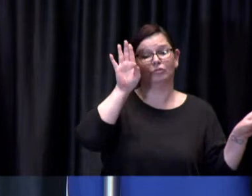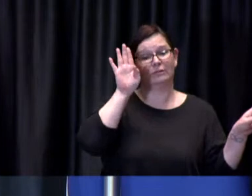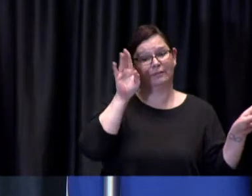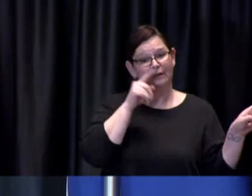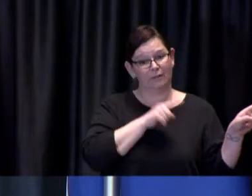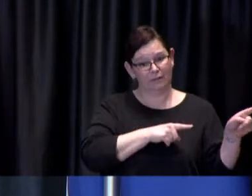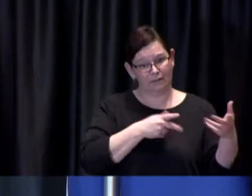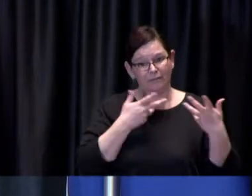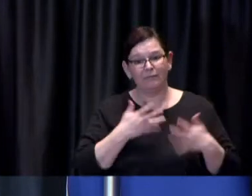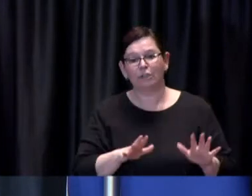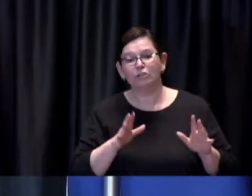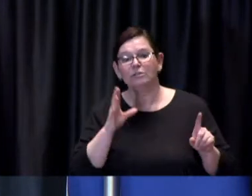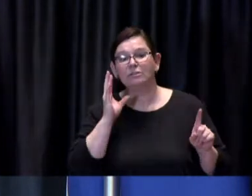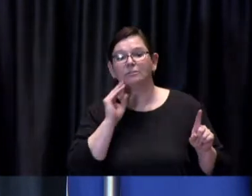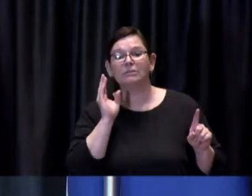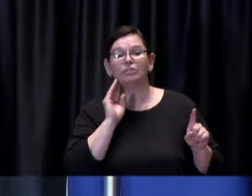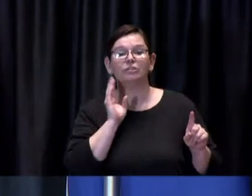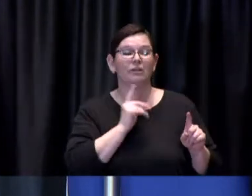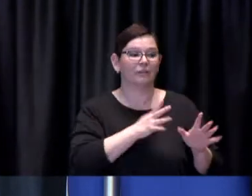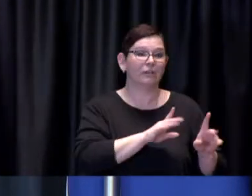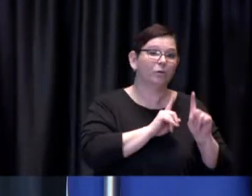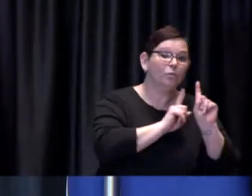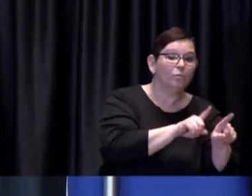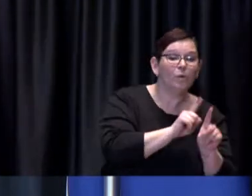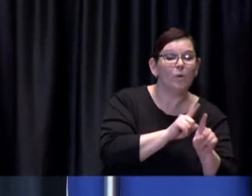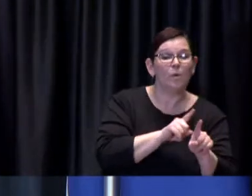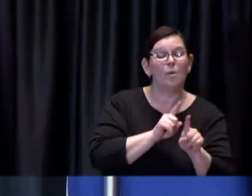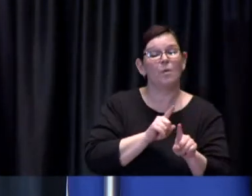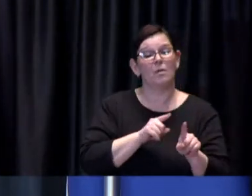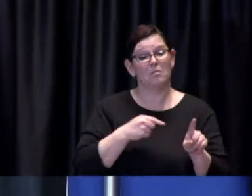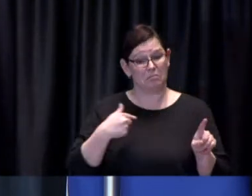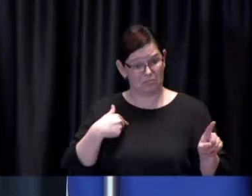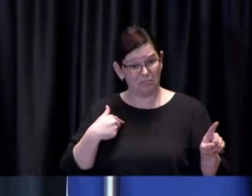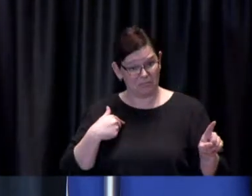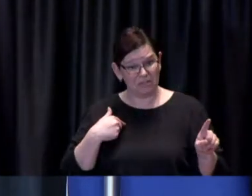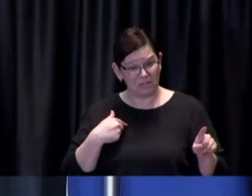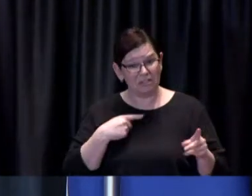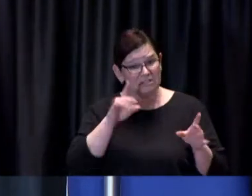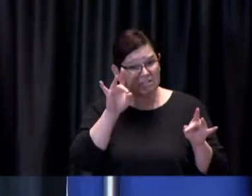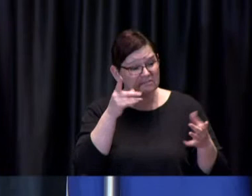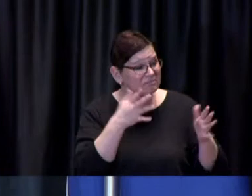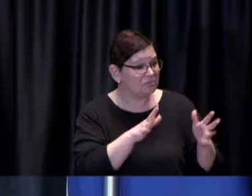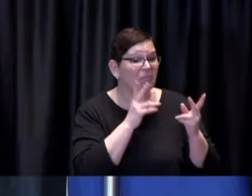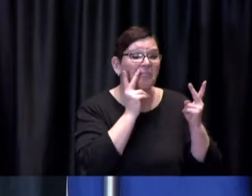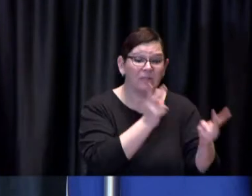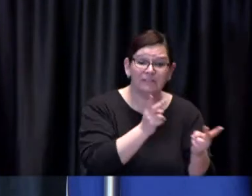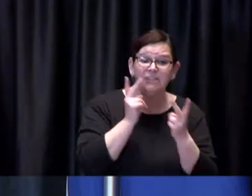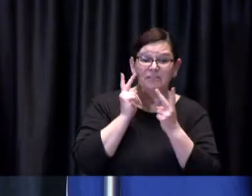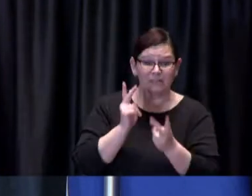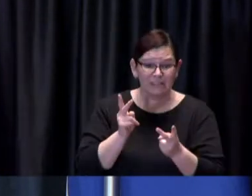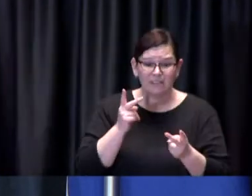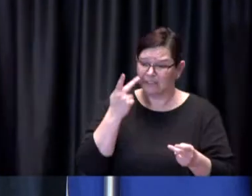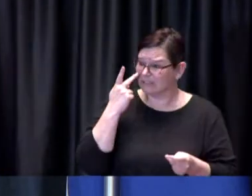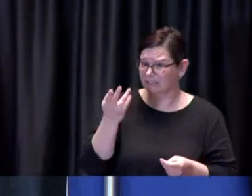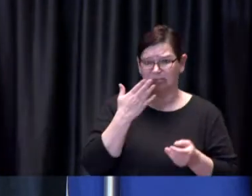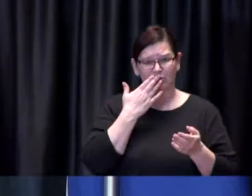the clinics I've certainly had my opportunities as well to see how well-functioning they are and